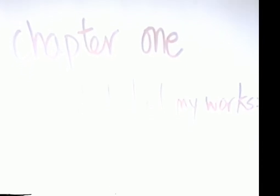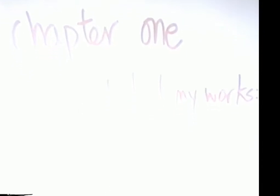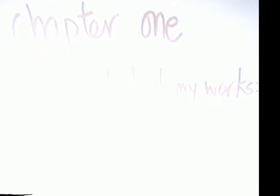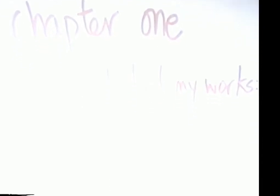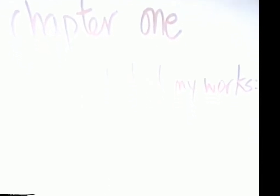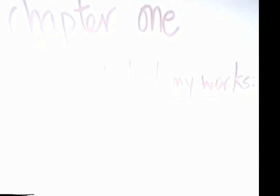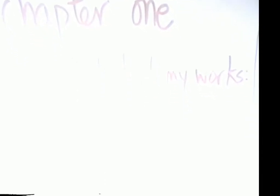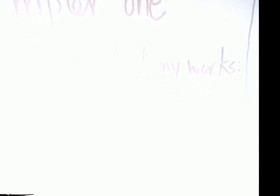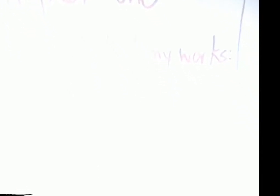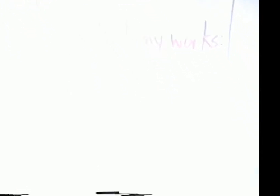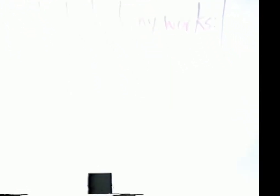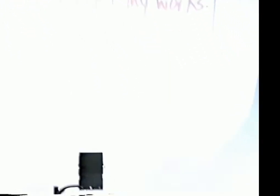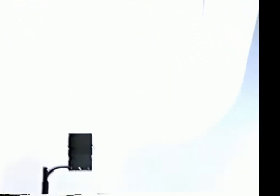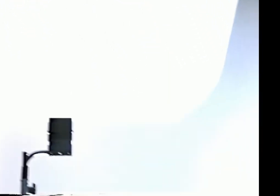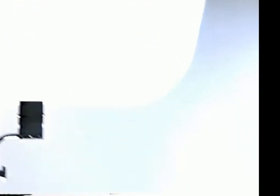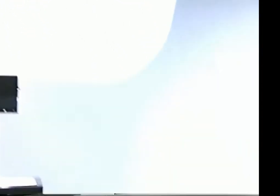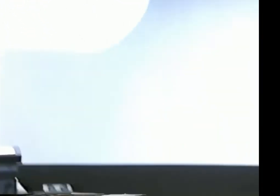CHAPTER ONE.